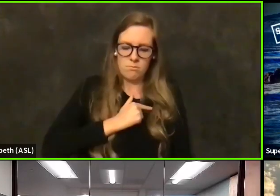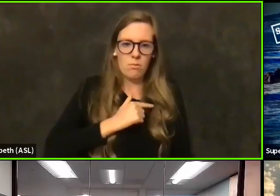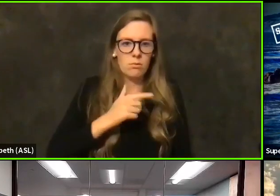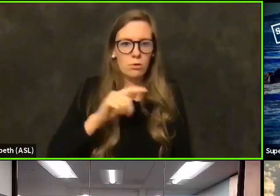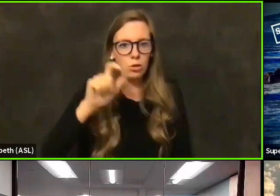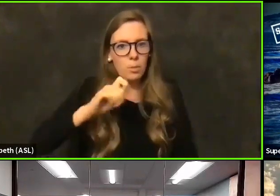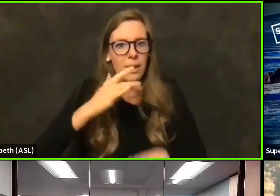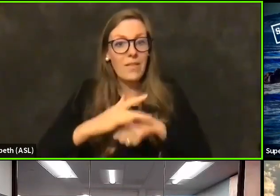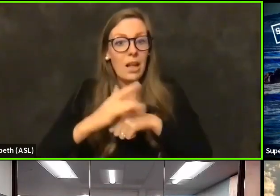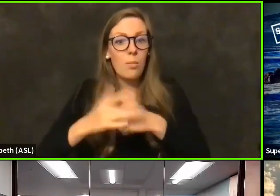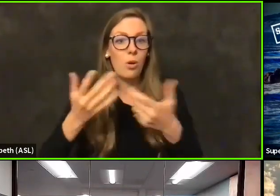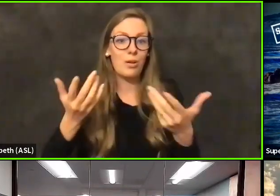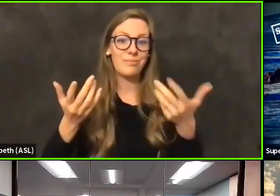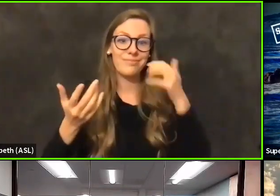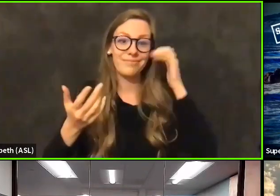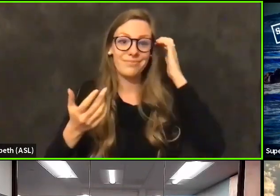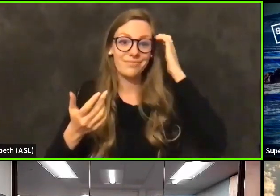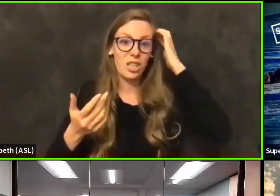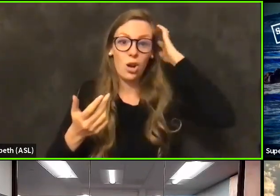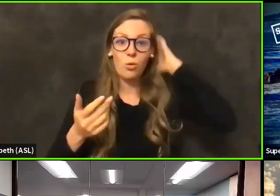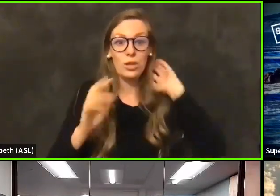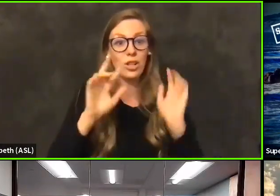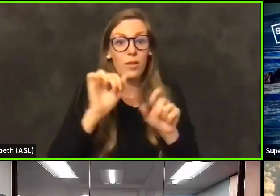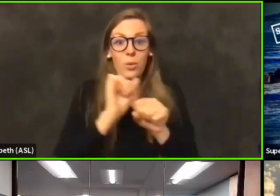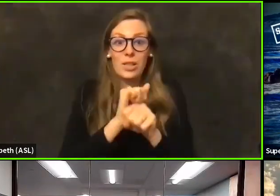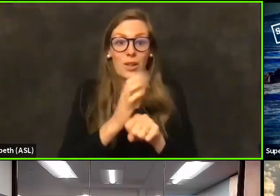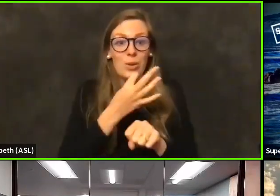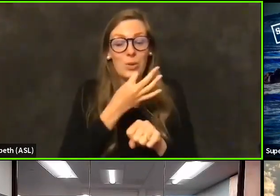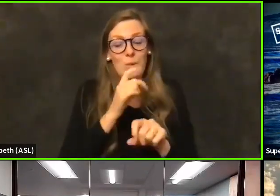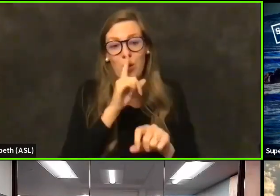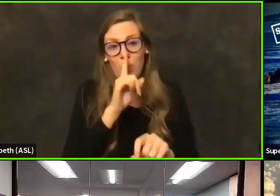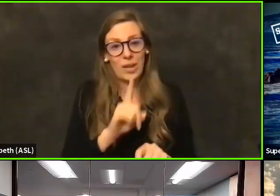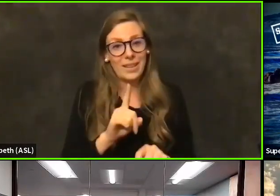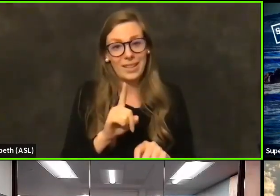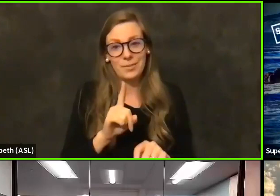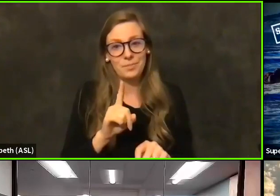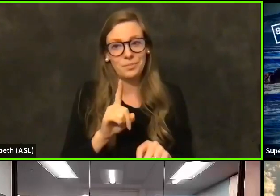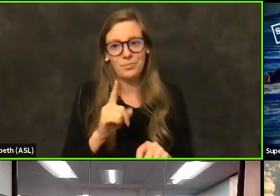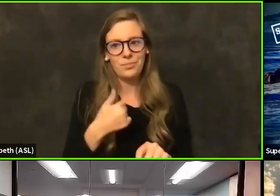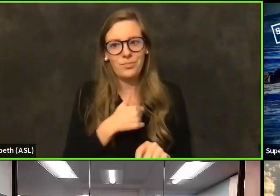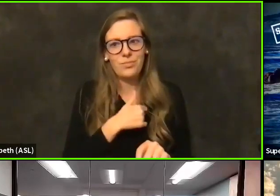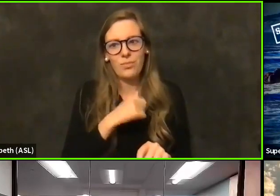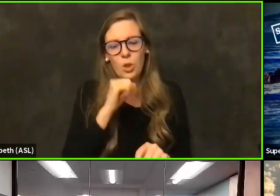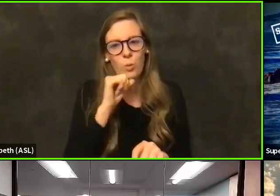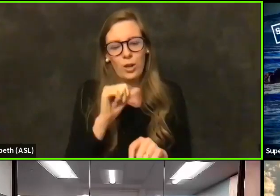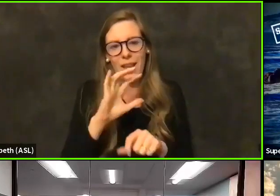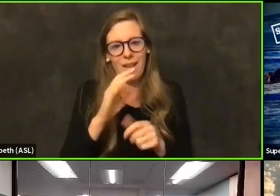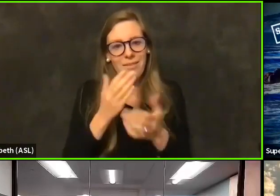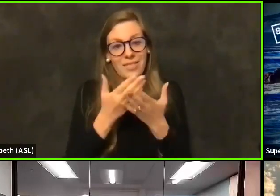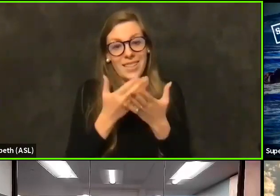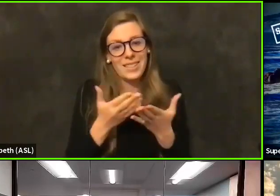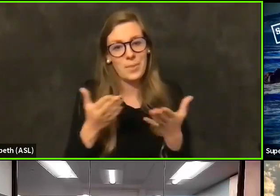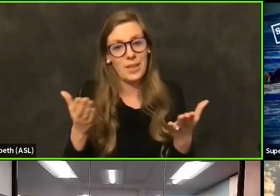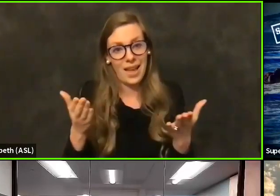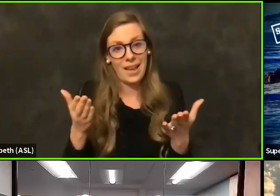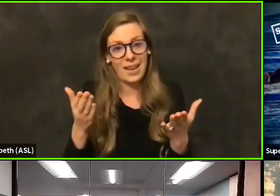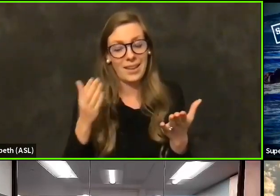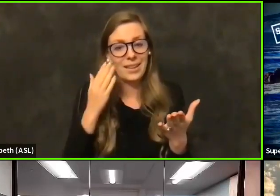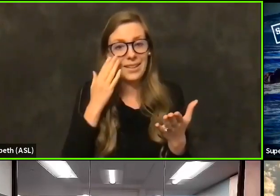they should have a reservation set up very soon when in fact we don't have the supply overall. Supervisor Hopkins, I think one of the